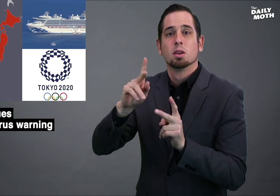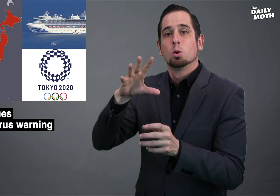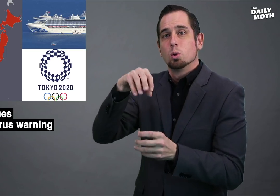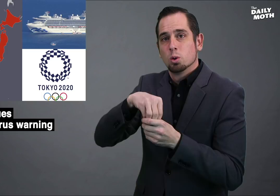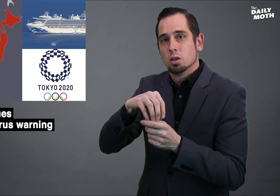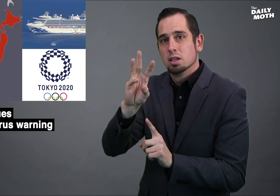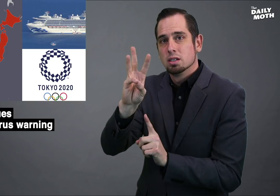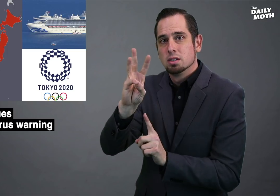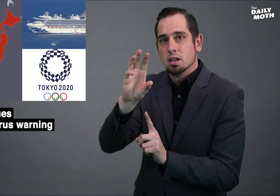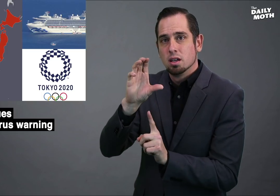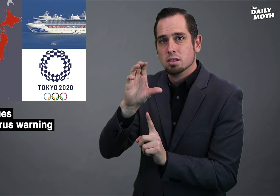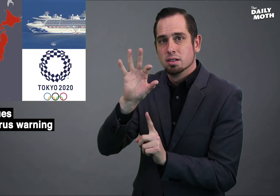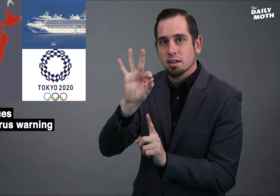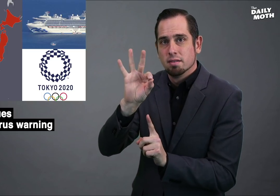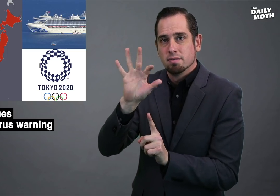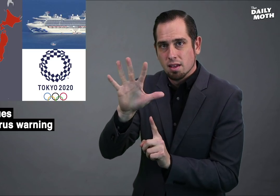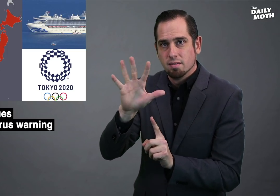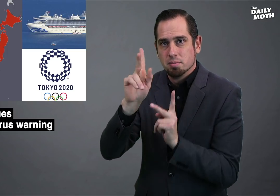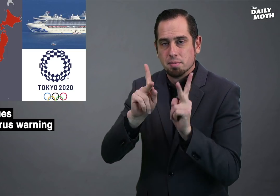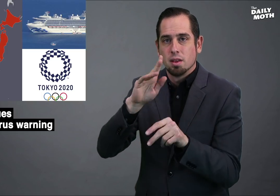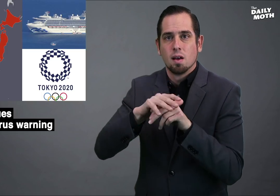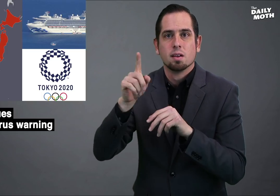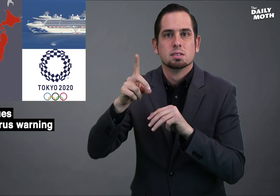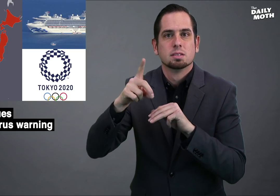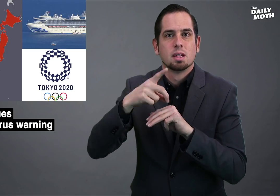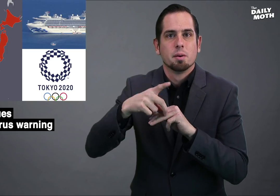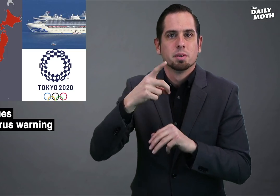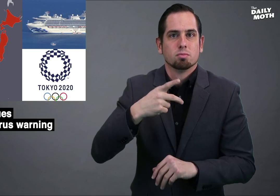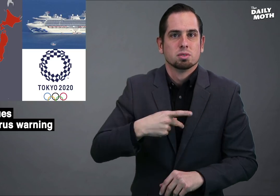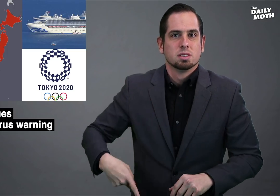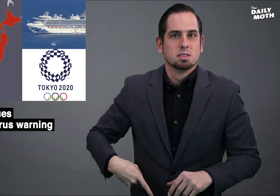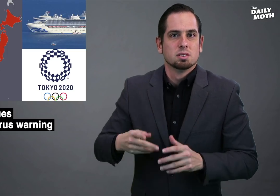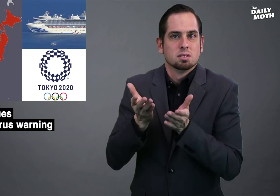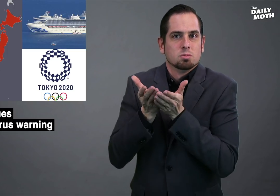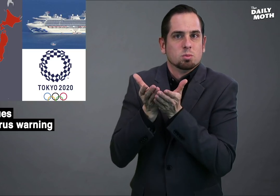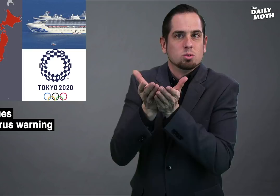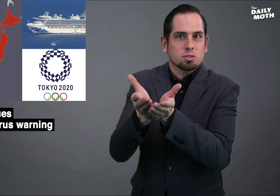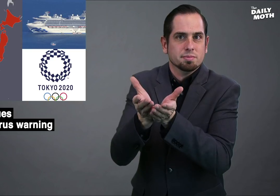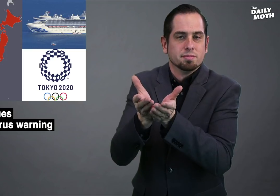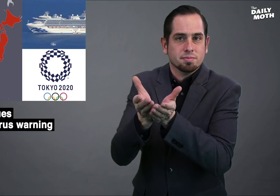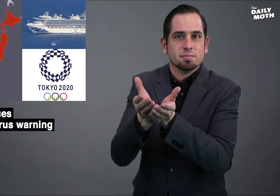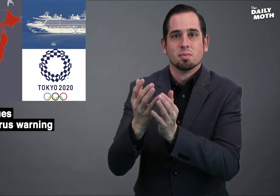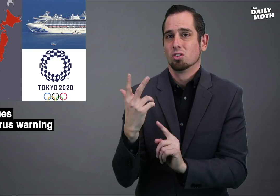including 695 people on the Diamond Princess cruise ship.